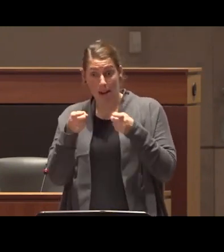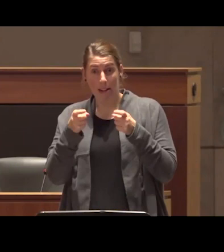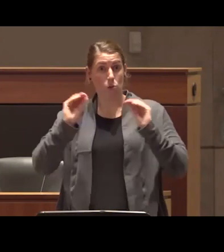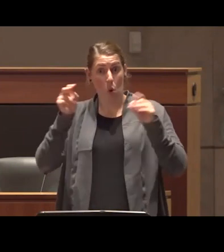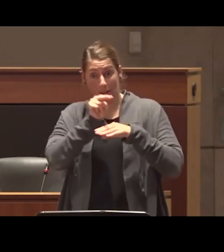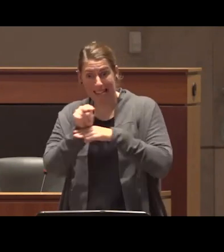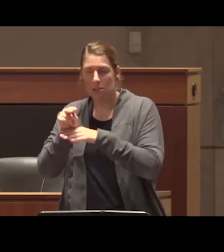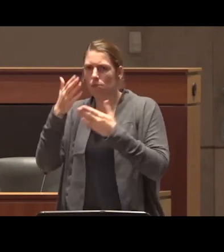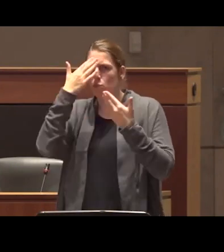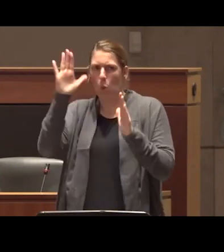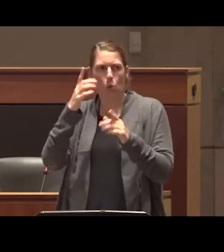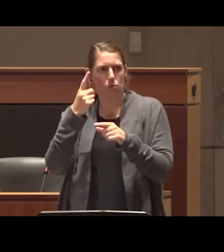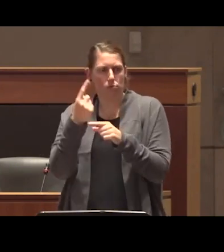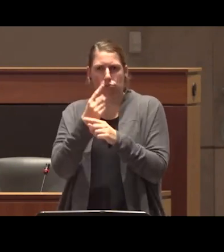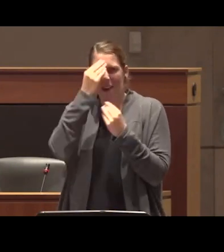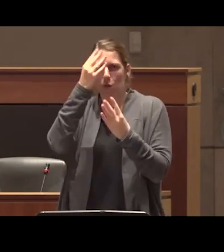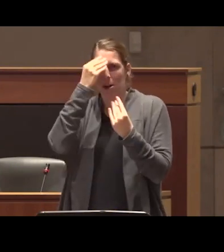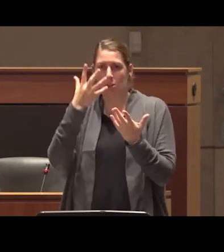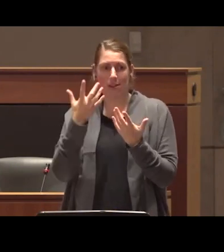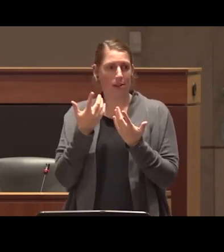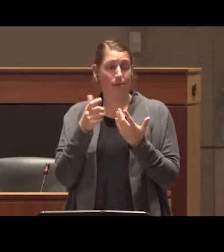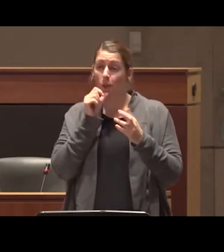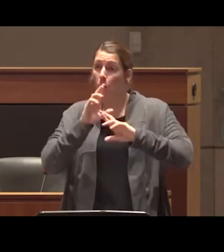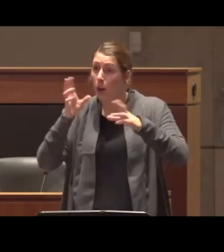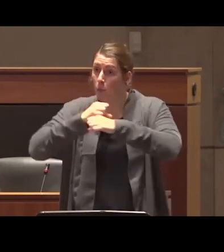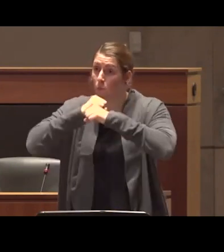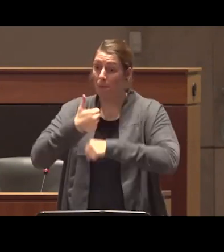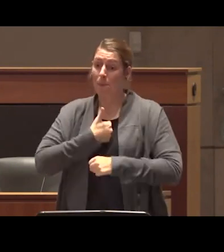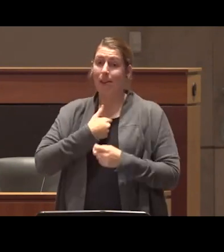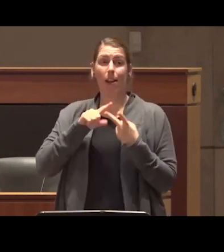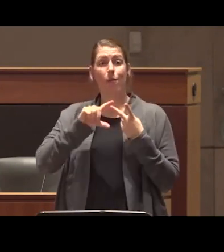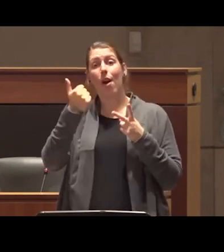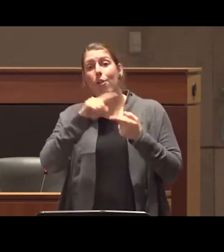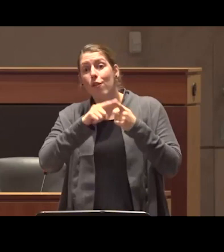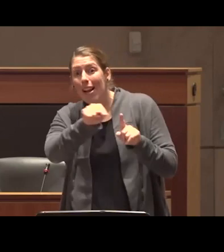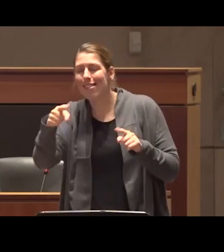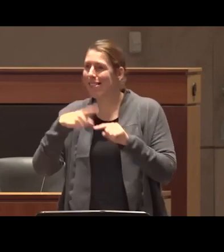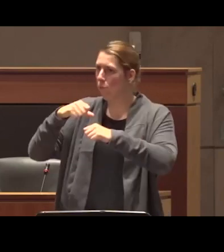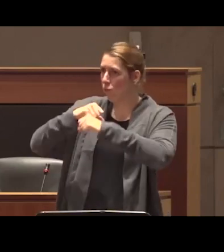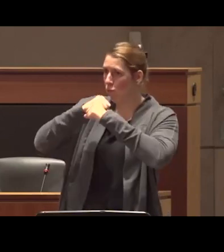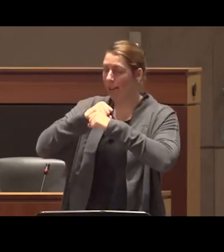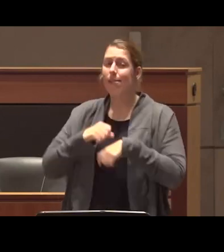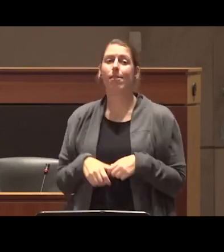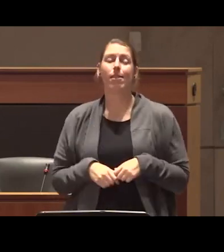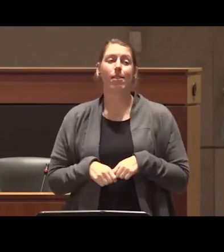uh they are not equipped to protect themselves and their peers and I'll also just touch on the fact